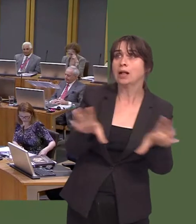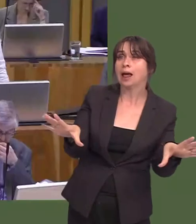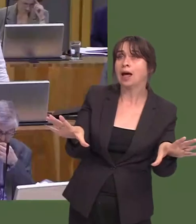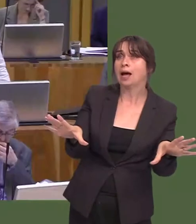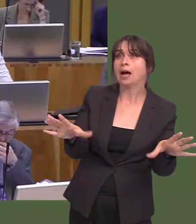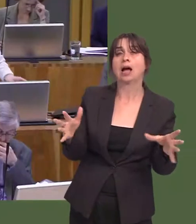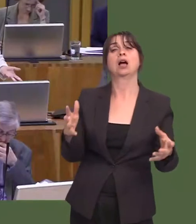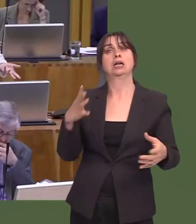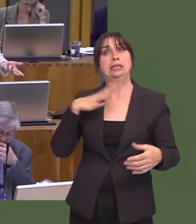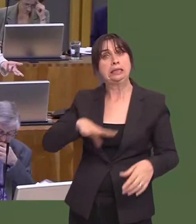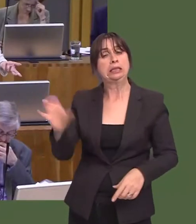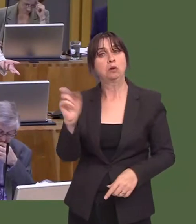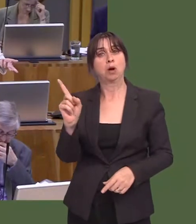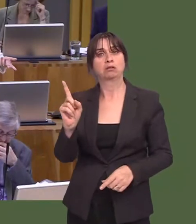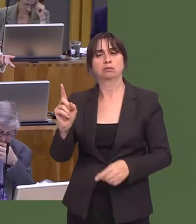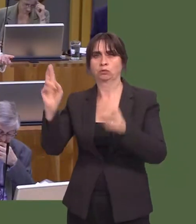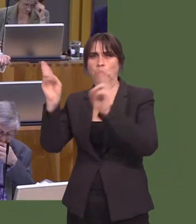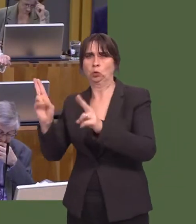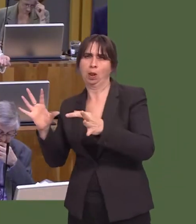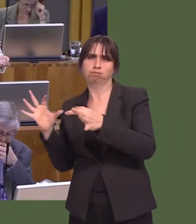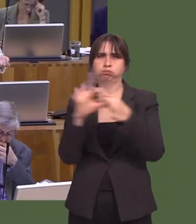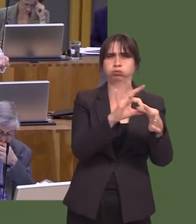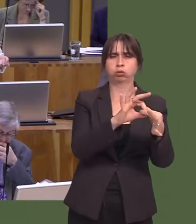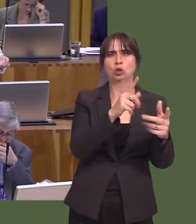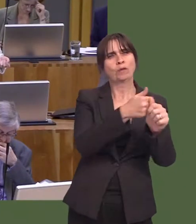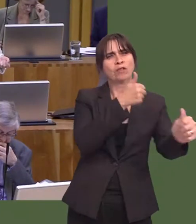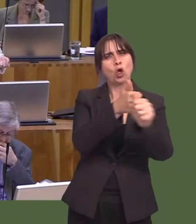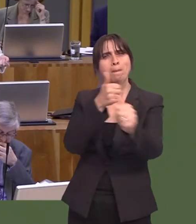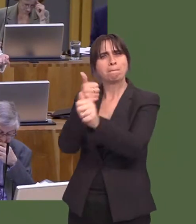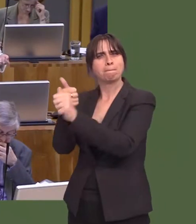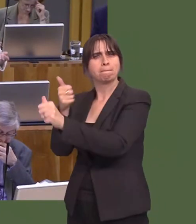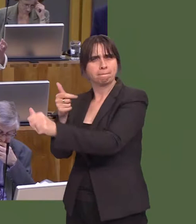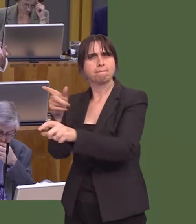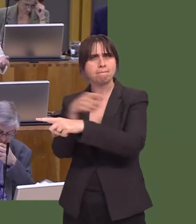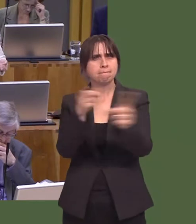While there are many good examples across the country, is it not enough.